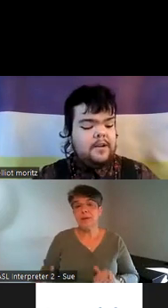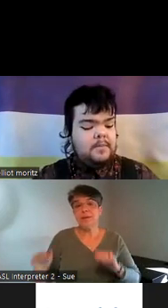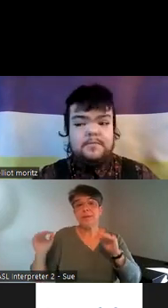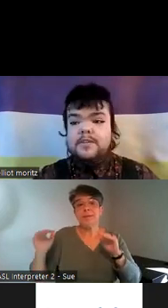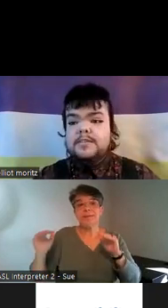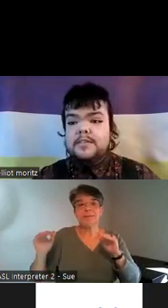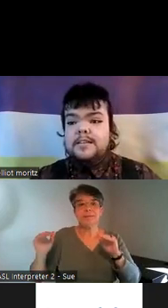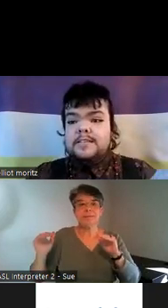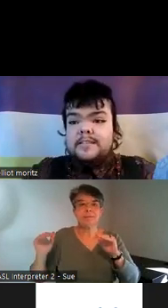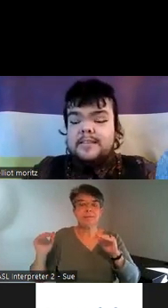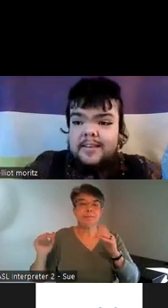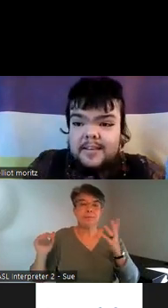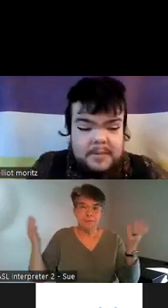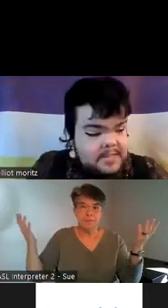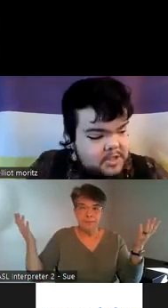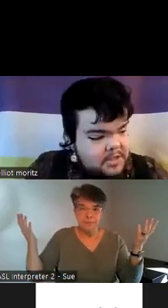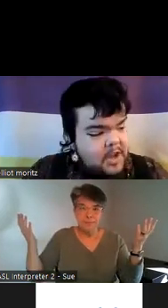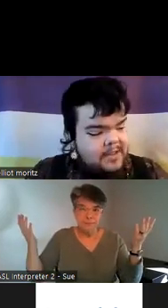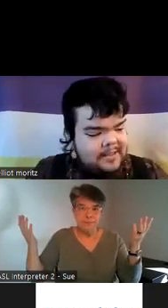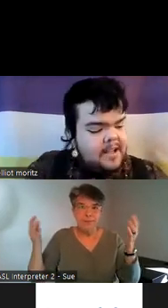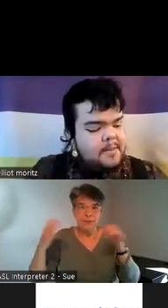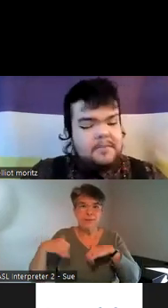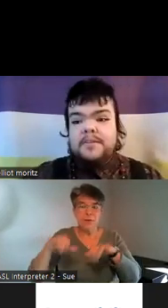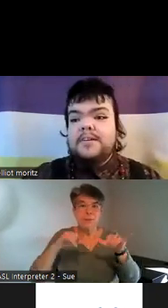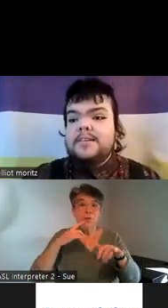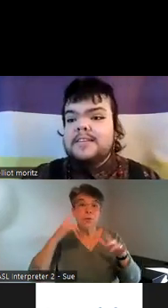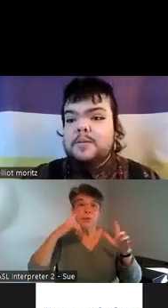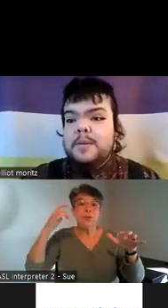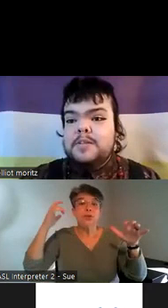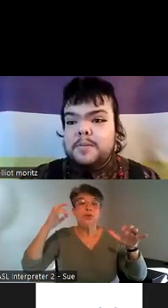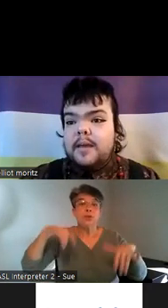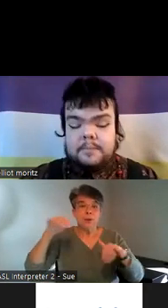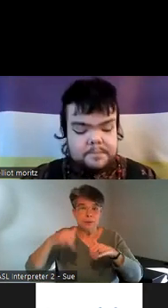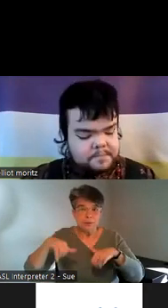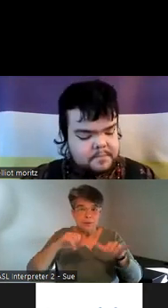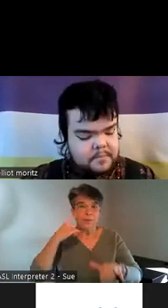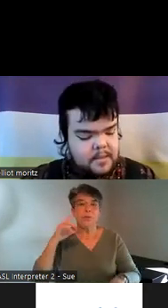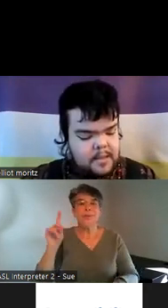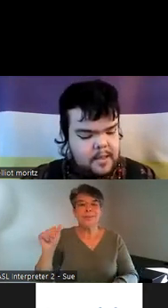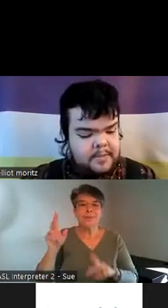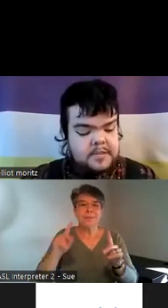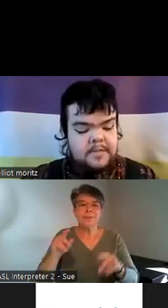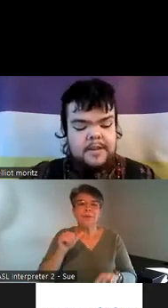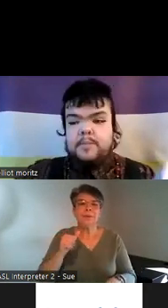very common for dis it it's shockingly common for disabled people to be young um and this is a very